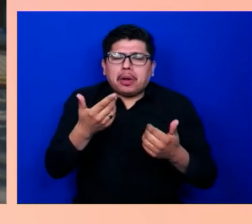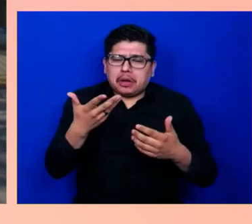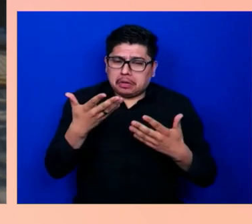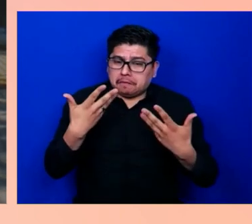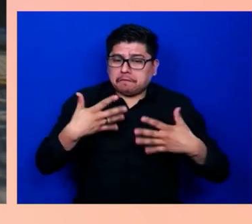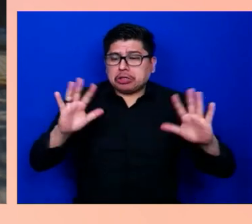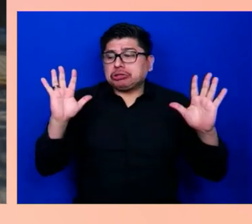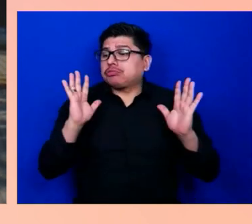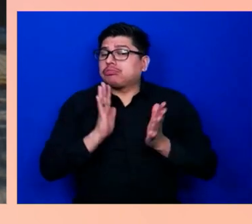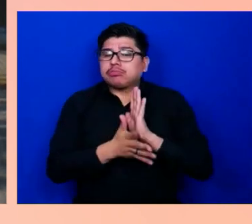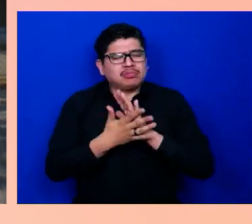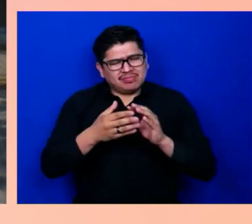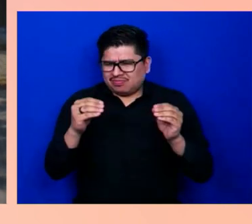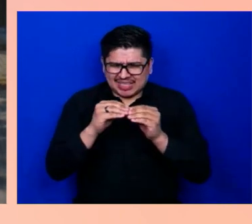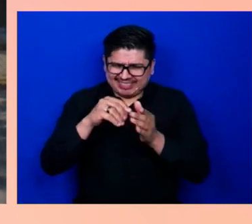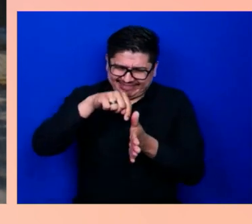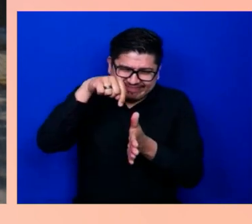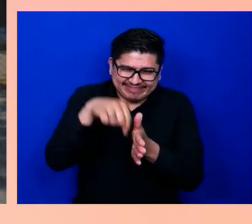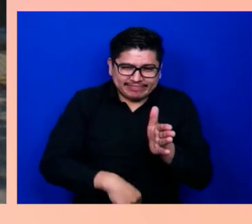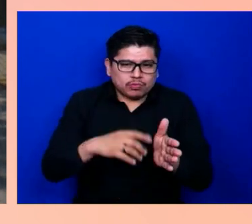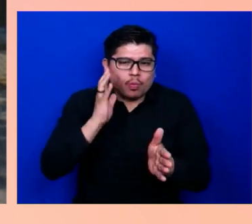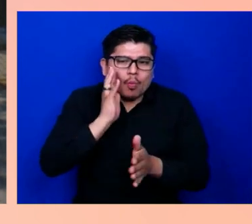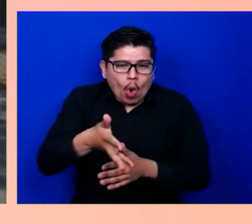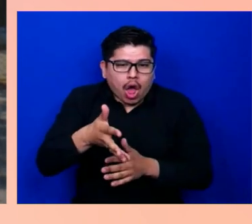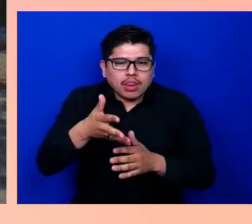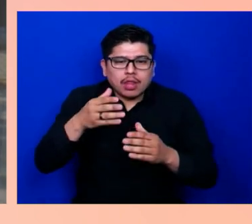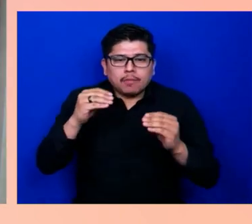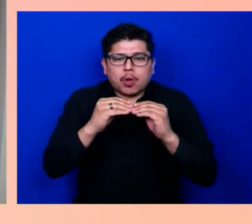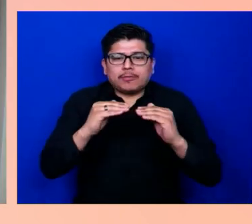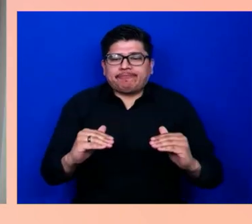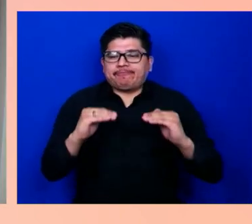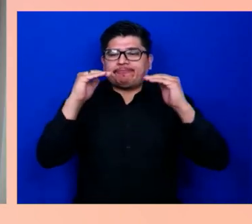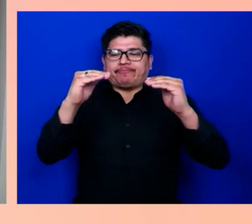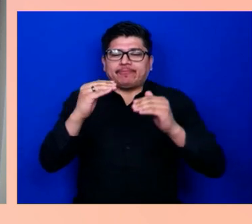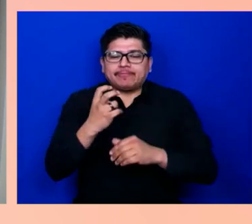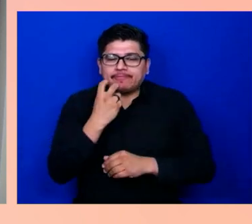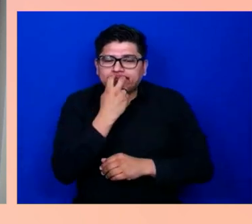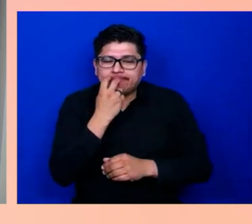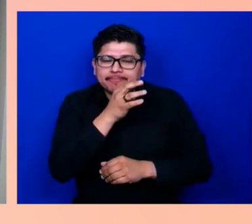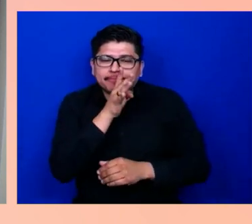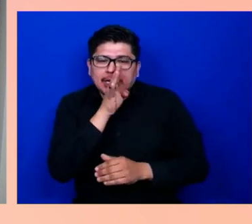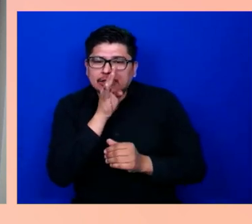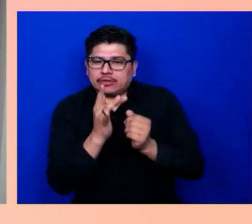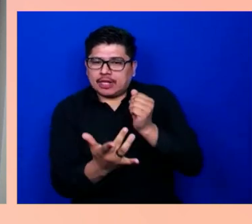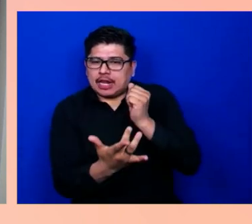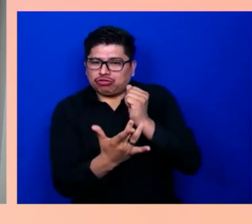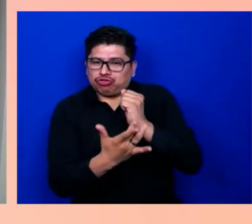level up speech recognition technology. Hi, I'm Clarion Mendes,